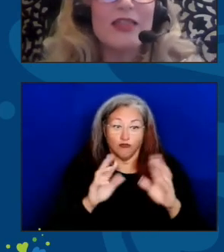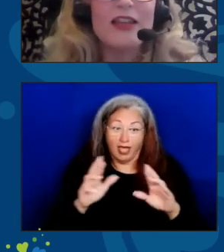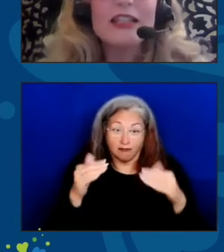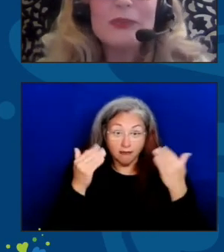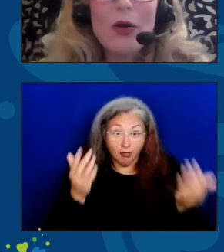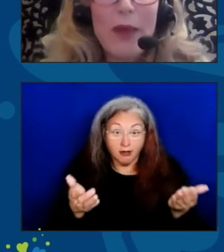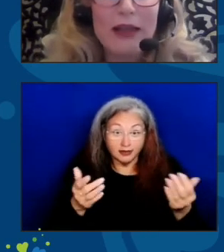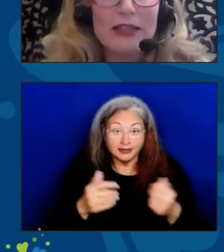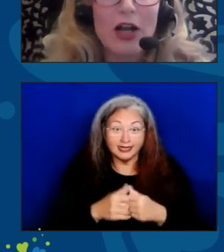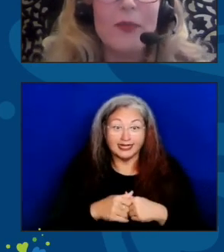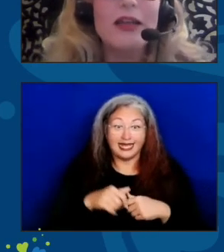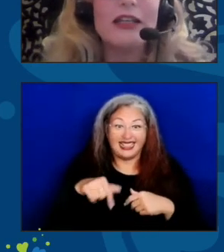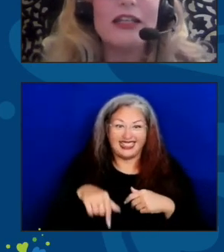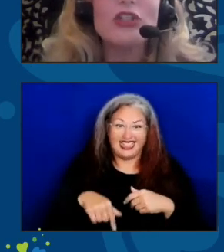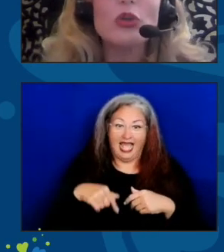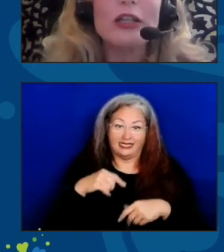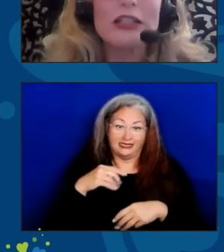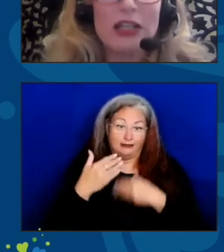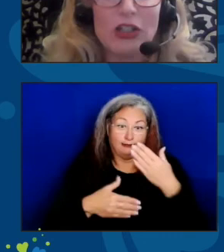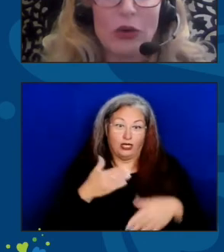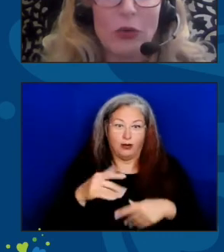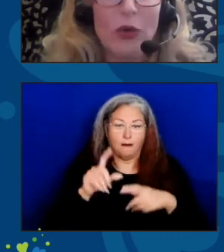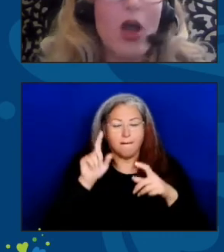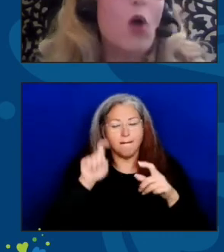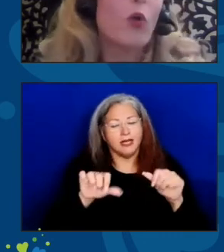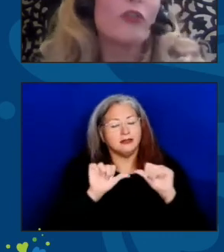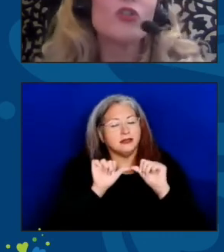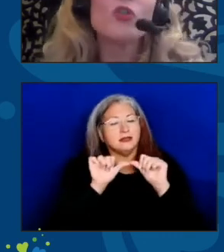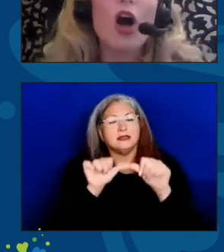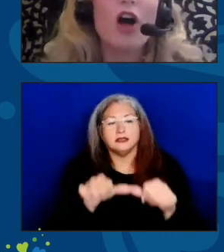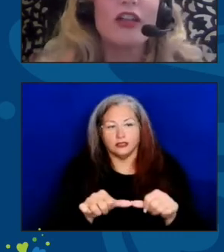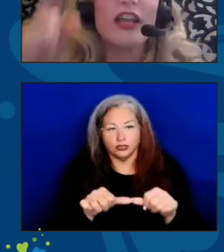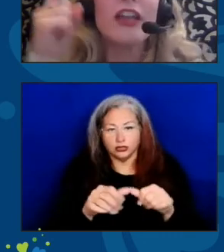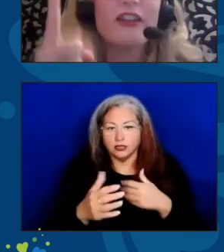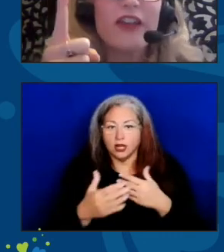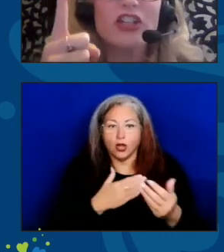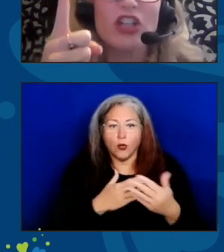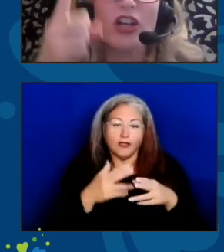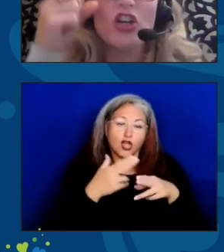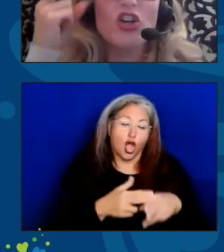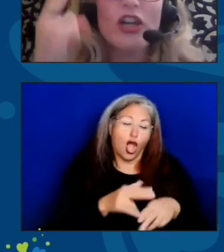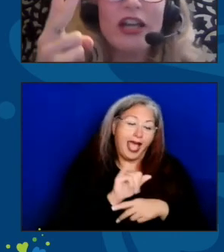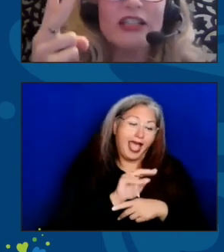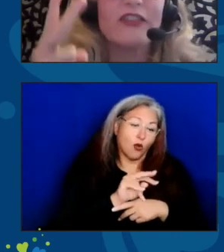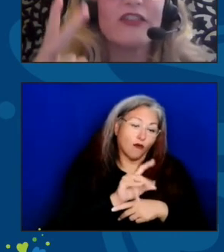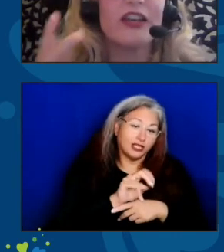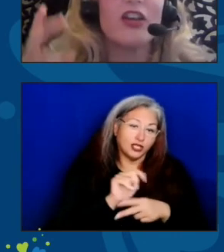This momentum needs to continue. Whether you call it innovation, creativity,